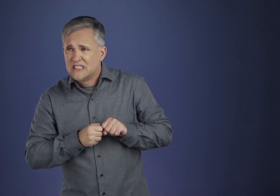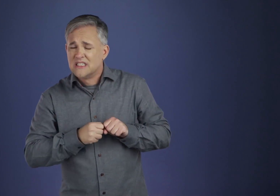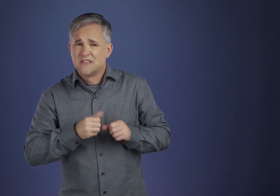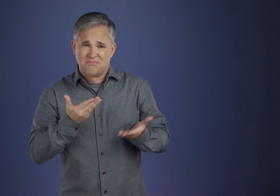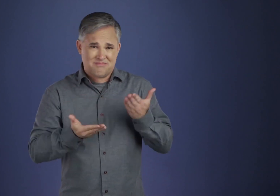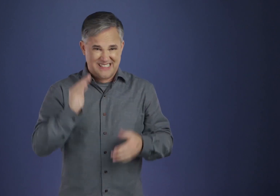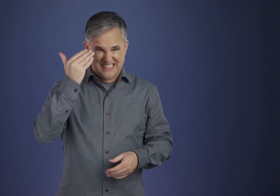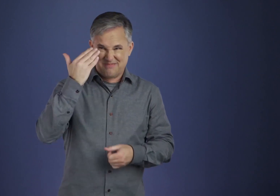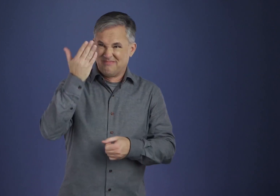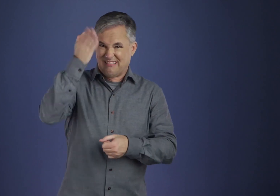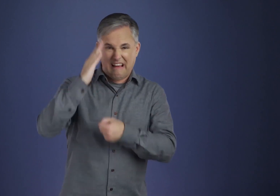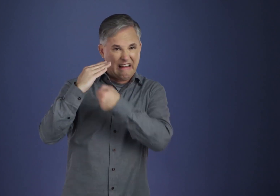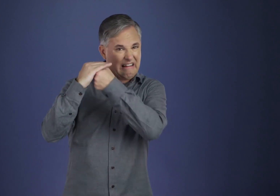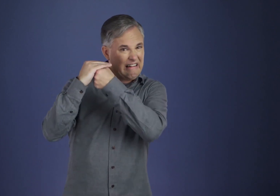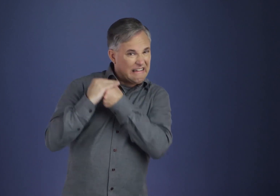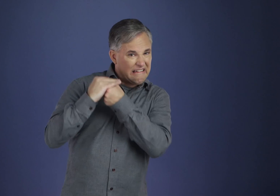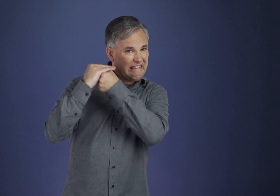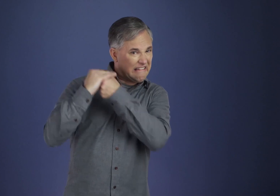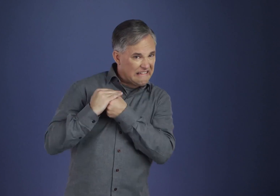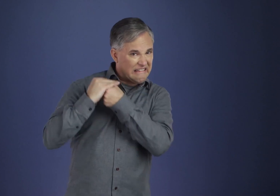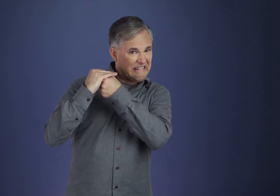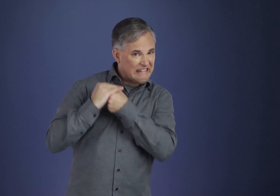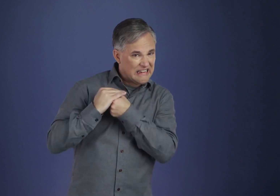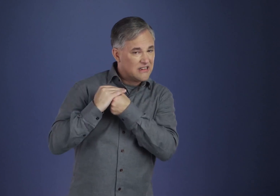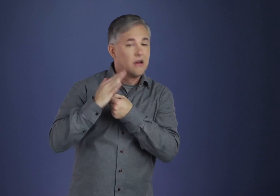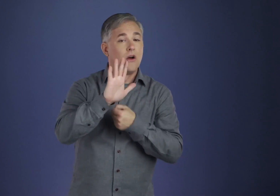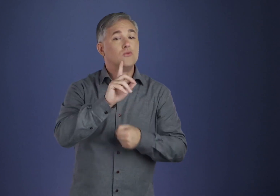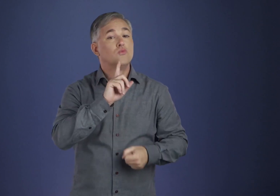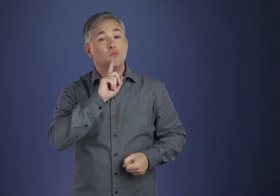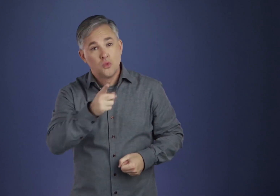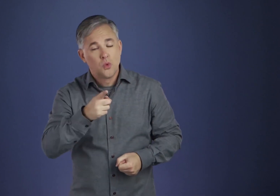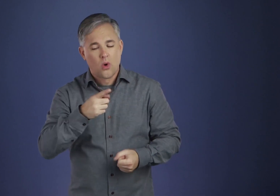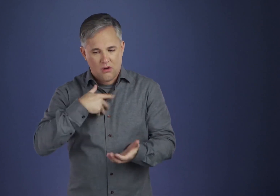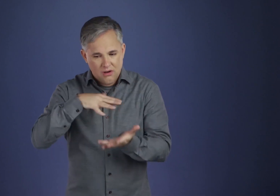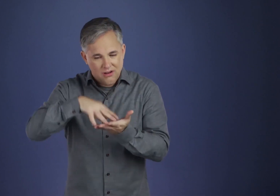He will also report that out of every season of grief or suffering,